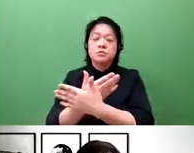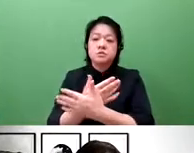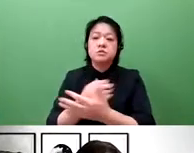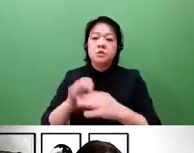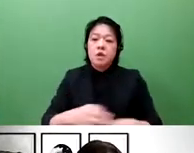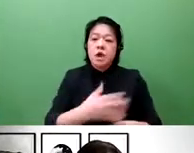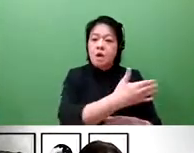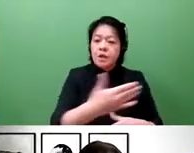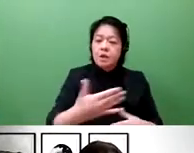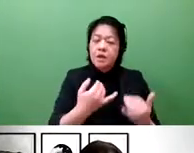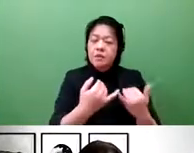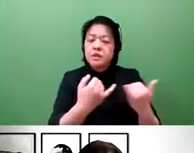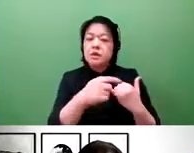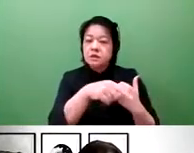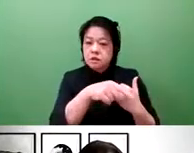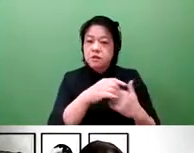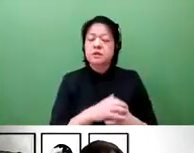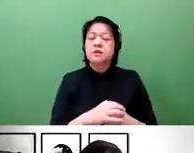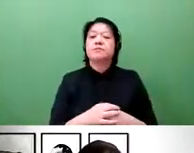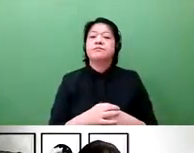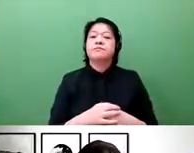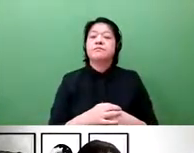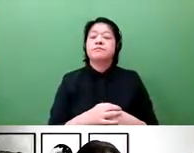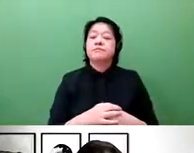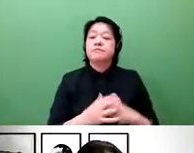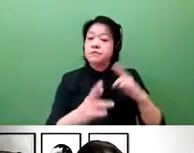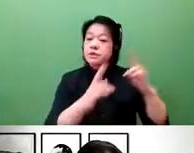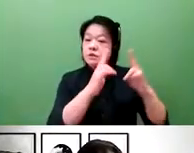and therefore, while in the United States,